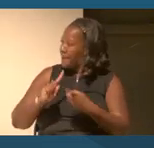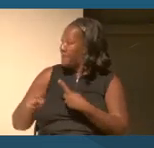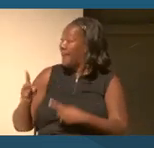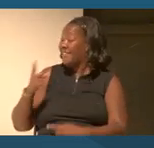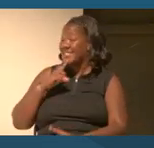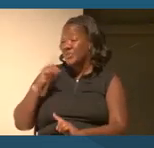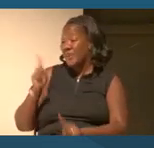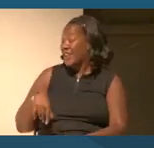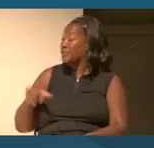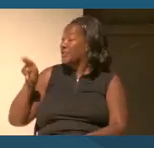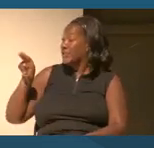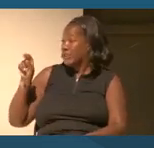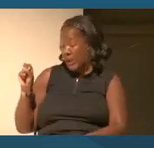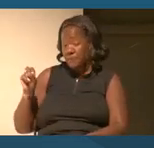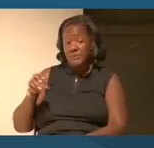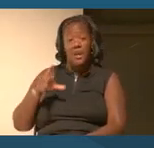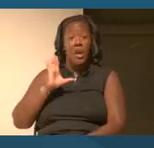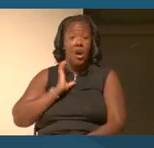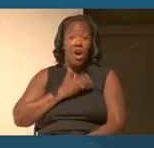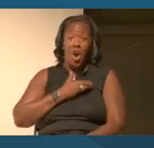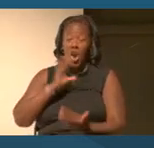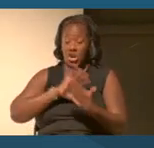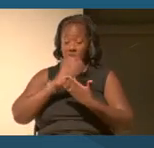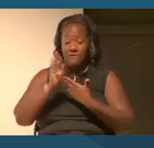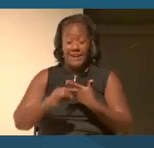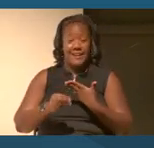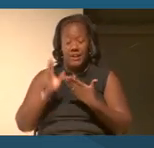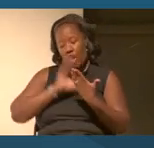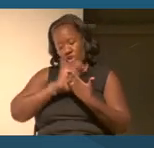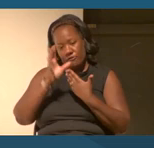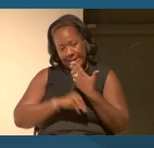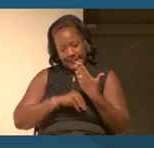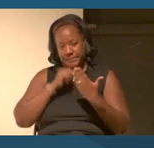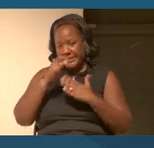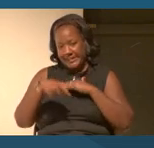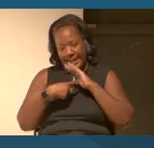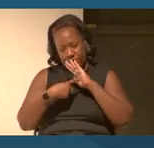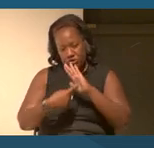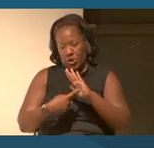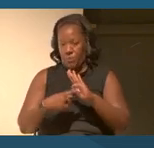Our curriculum does not reflect the complete totality of the American experience, and that's